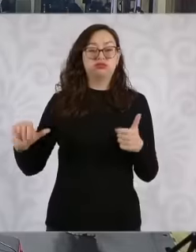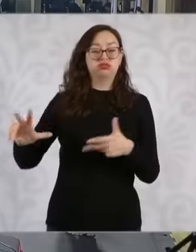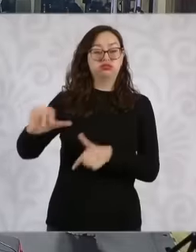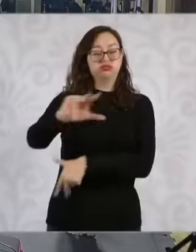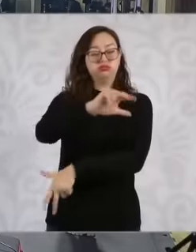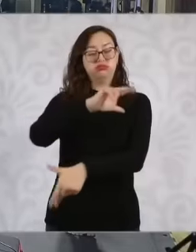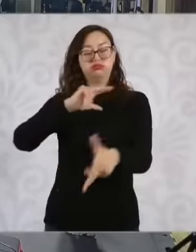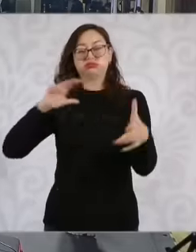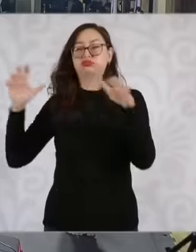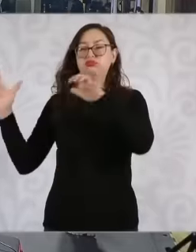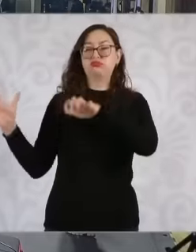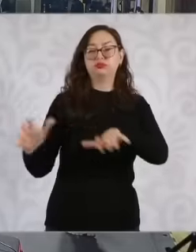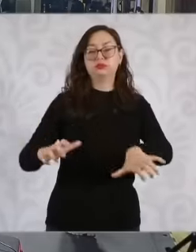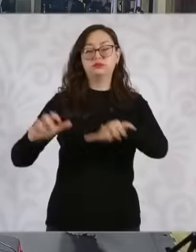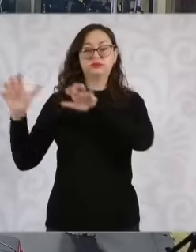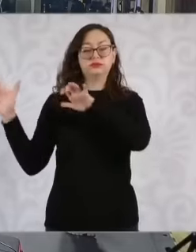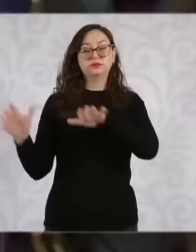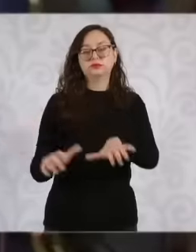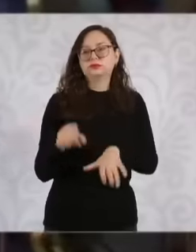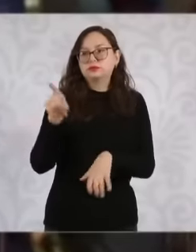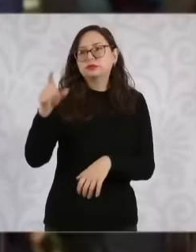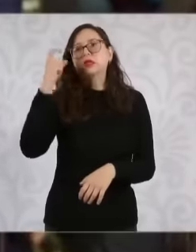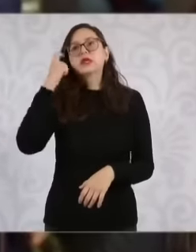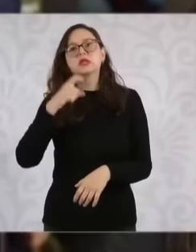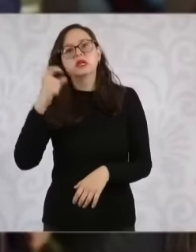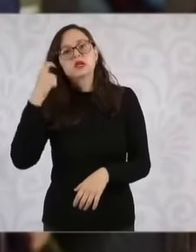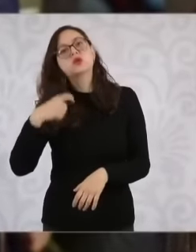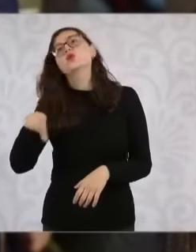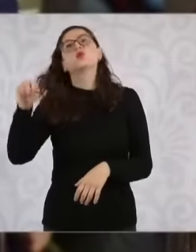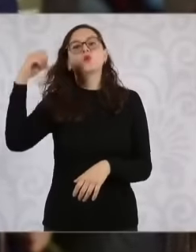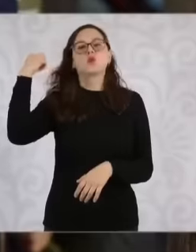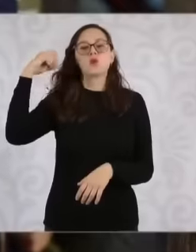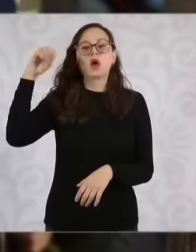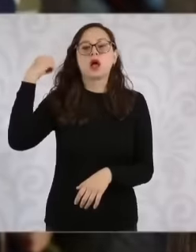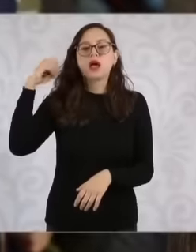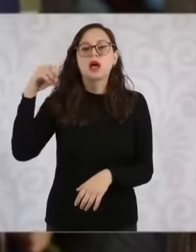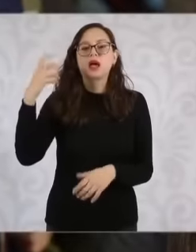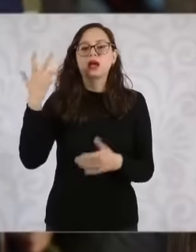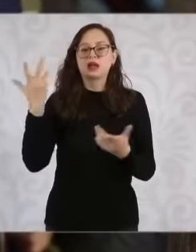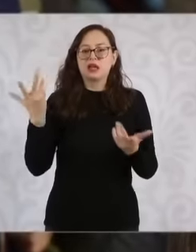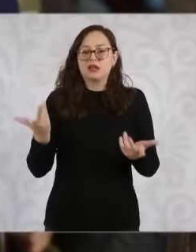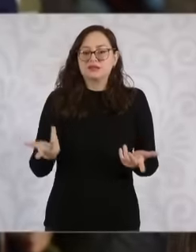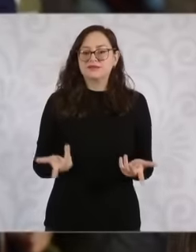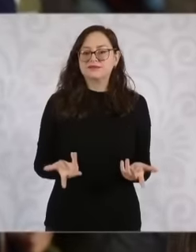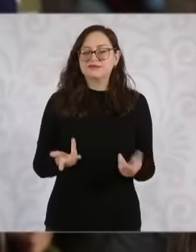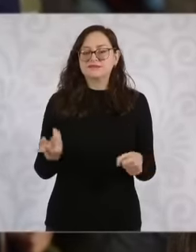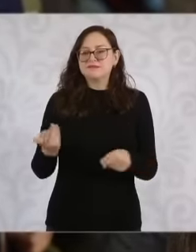Oaxaca and a worrying situation that he already told us is attending to the distribution of